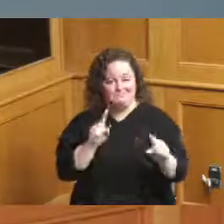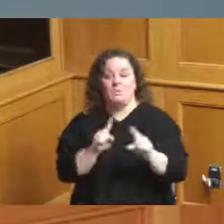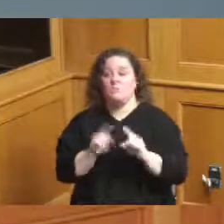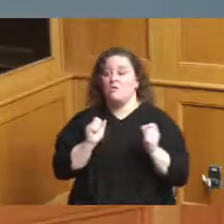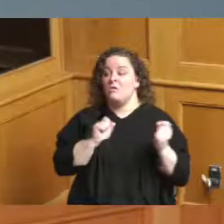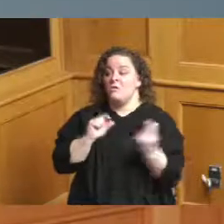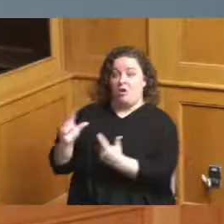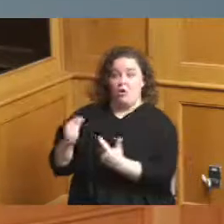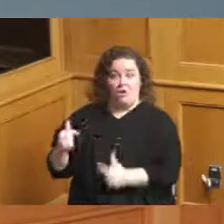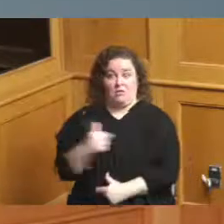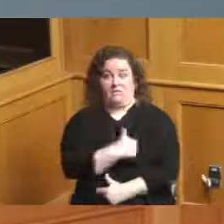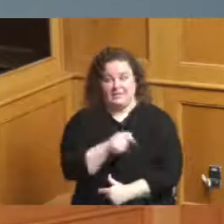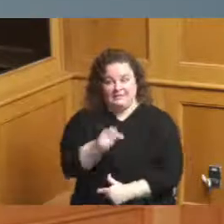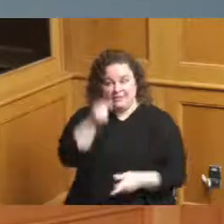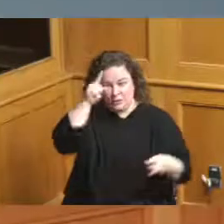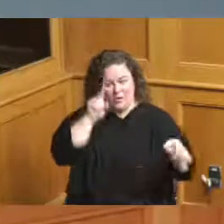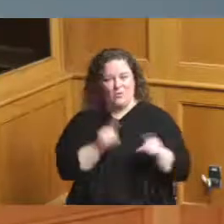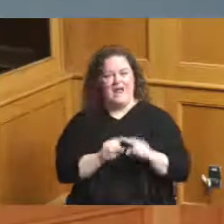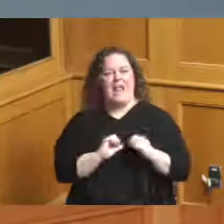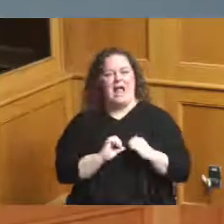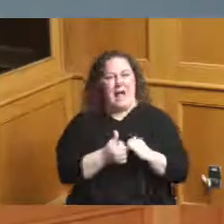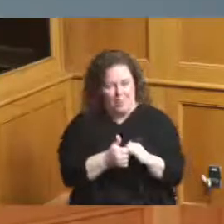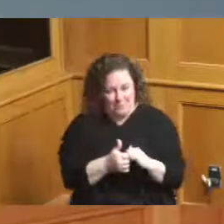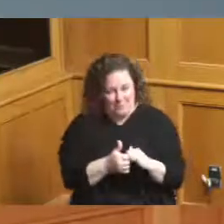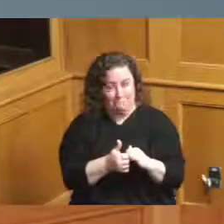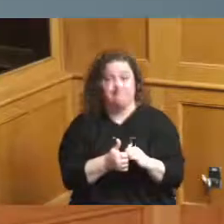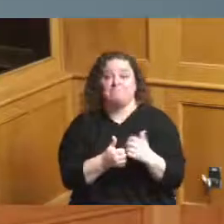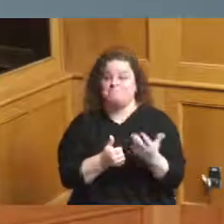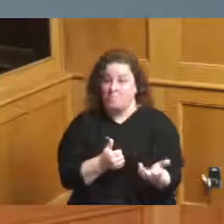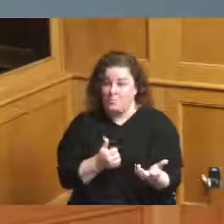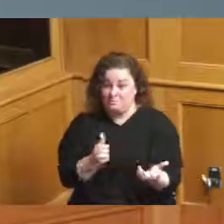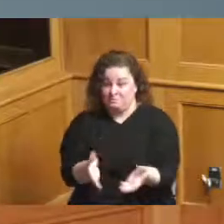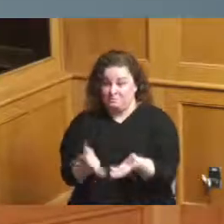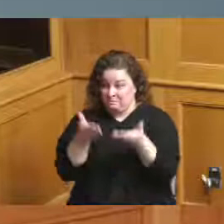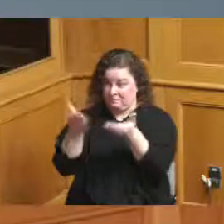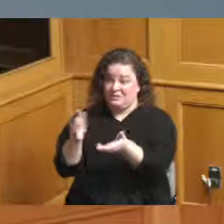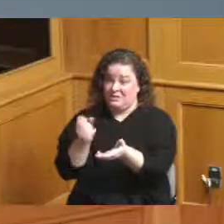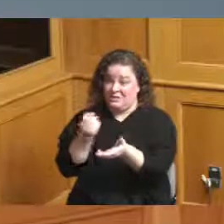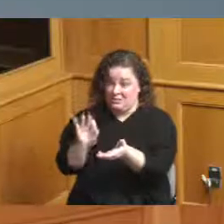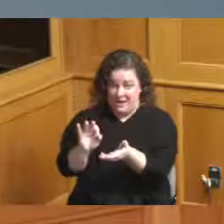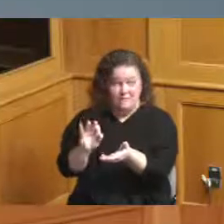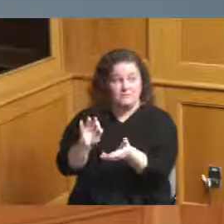with how that does happen so I'm going to open it up to Jeff Aluotto Madam President yeah I